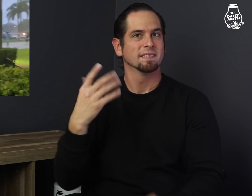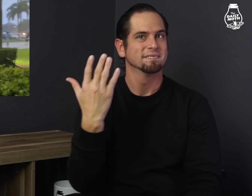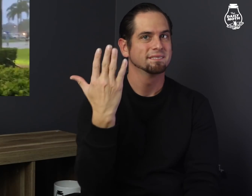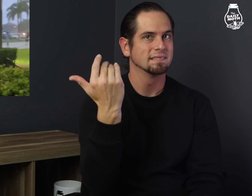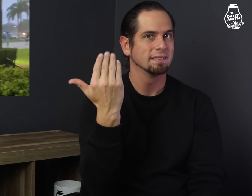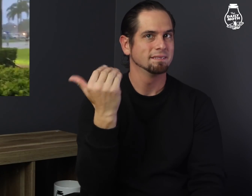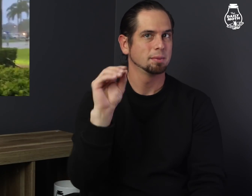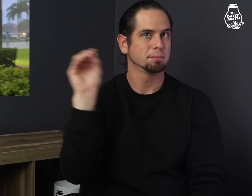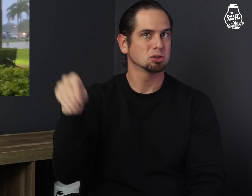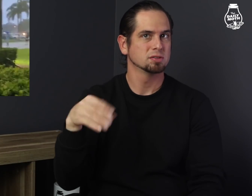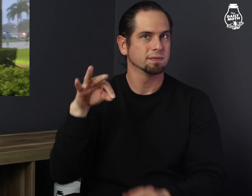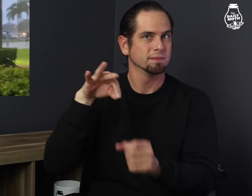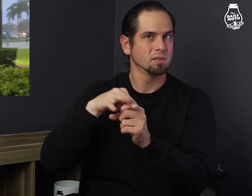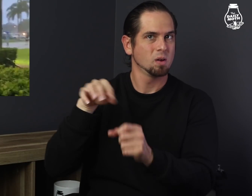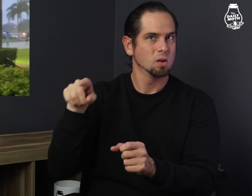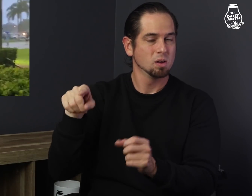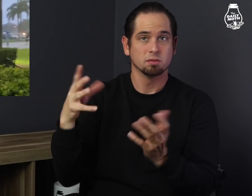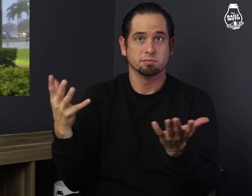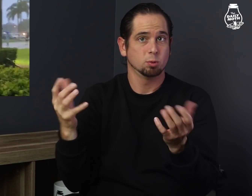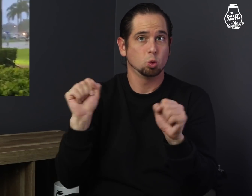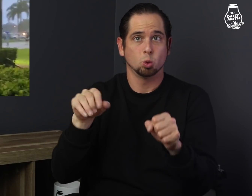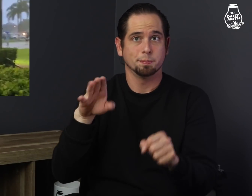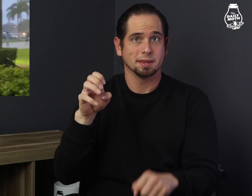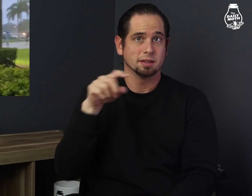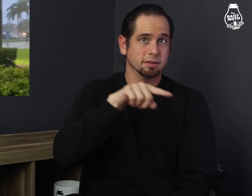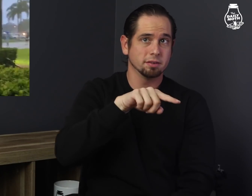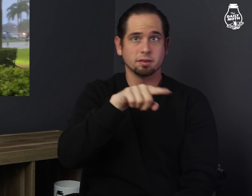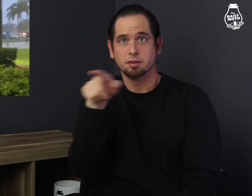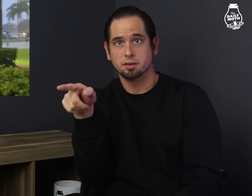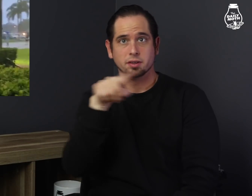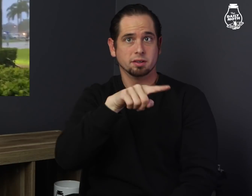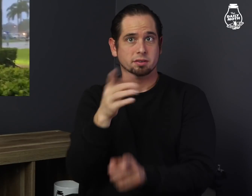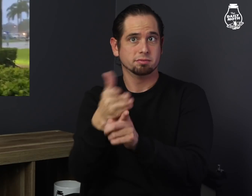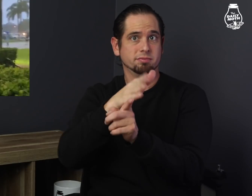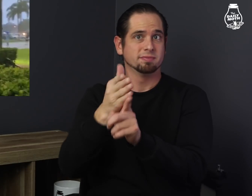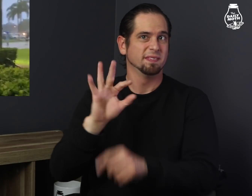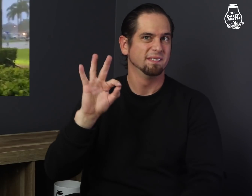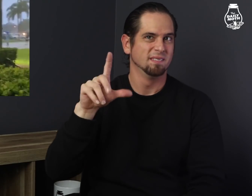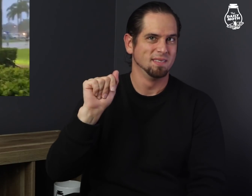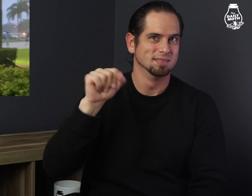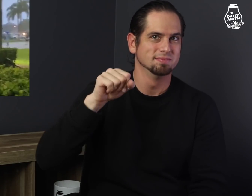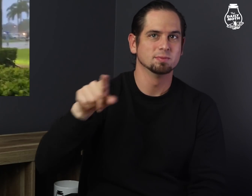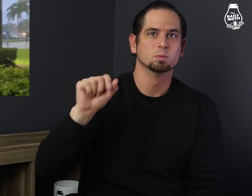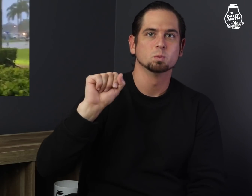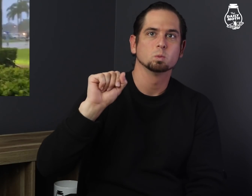they made up 15 percent of the vote. That could go either way.